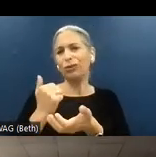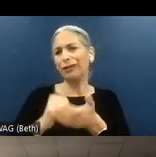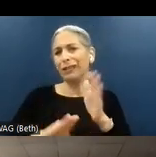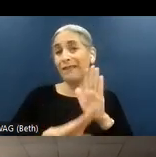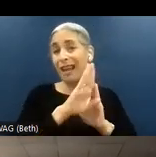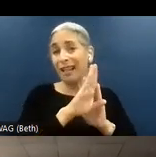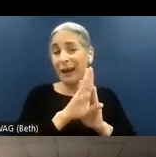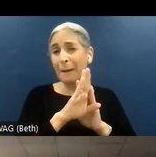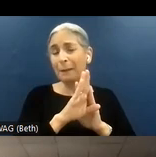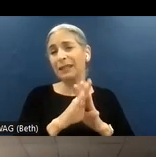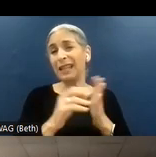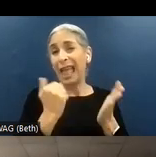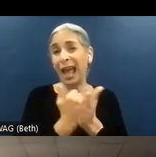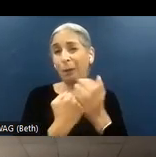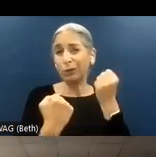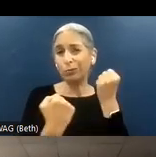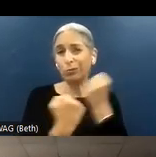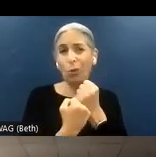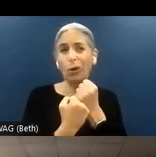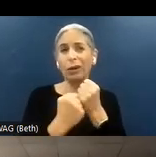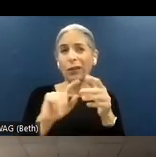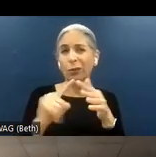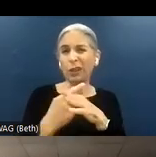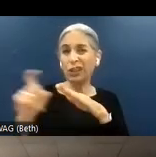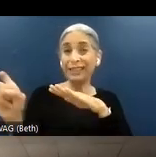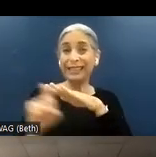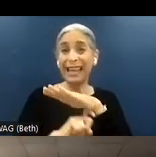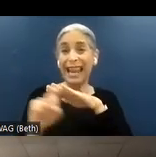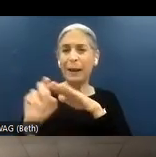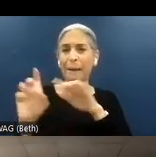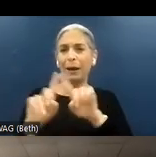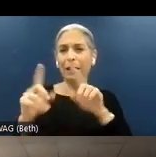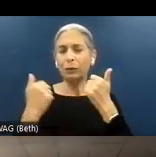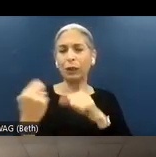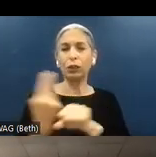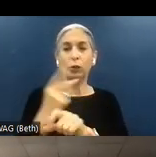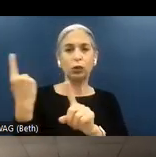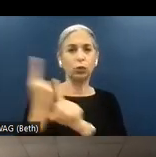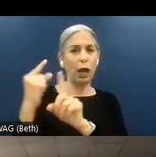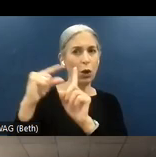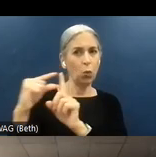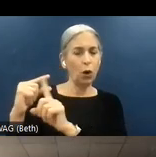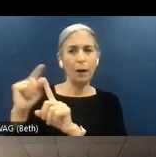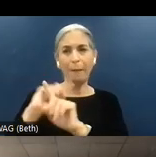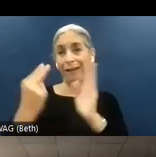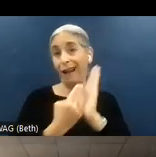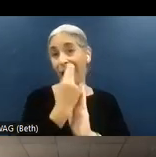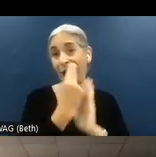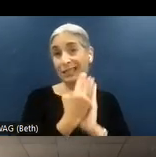initial scan. But I am trying to use the right word, but honesty and understanding of the